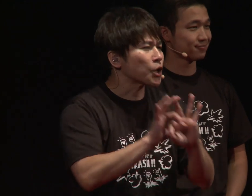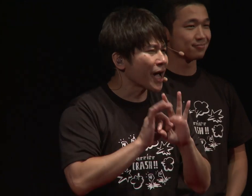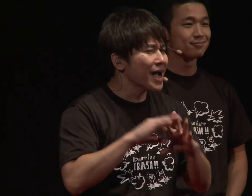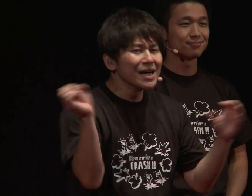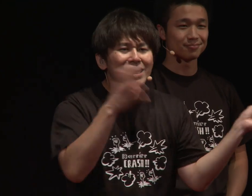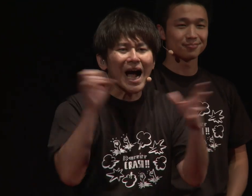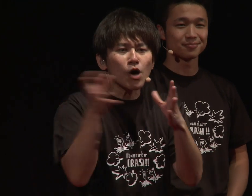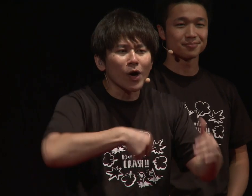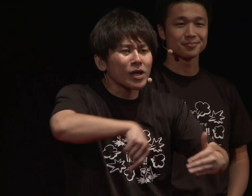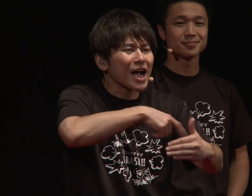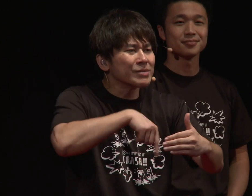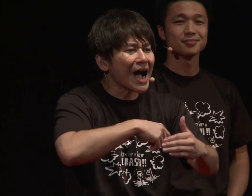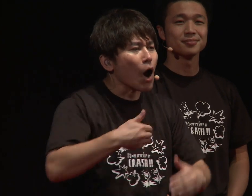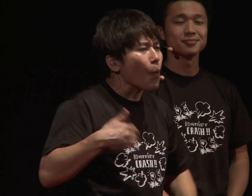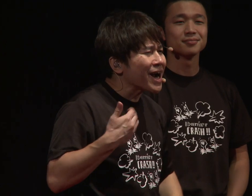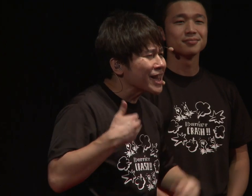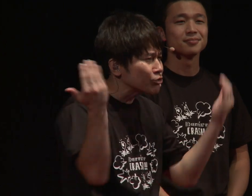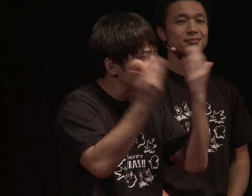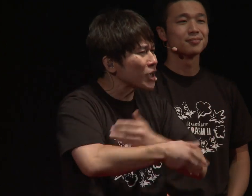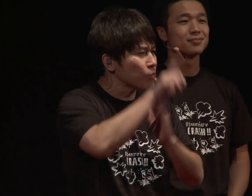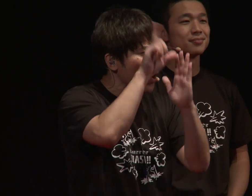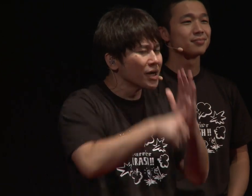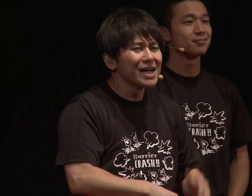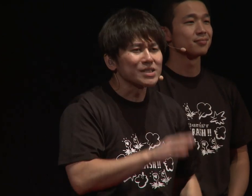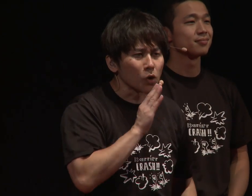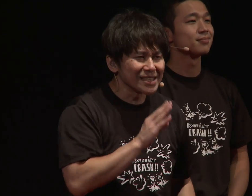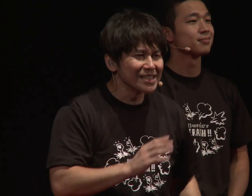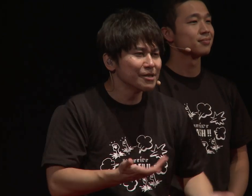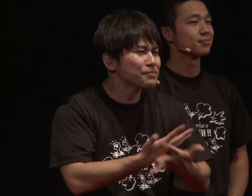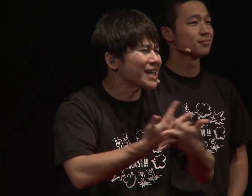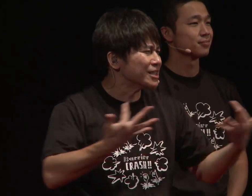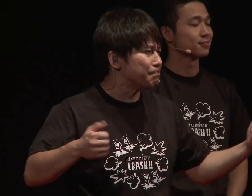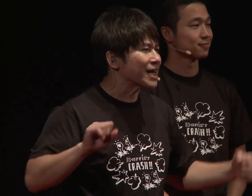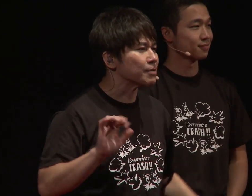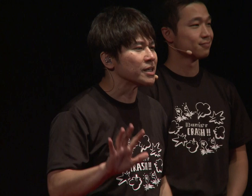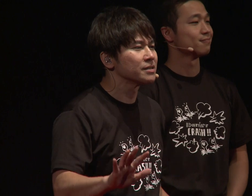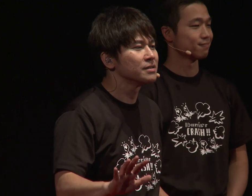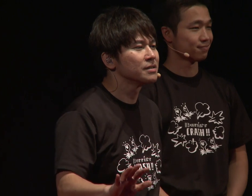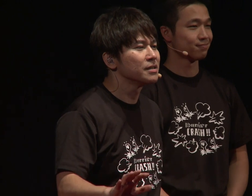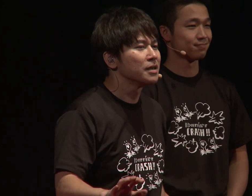Because of this I lose track of conversations a lot.